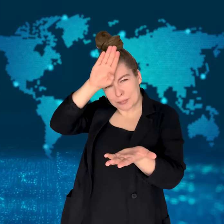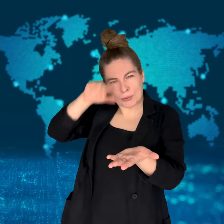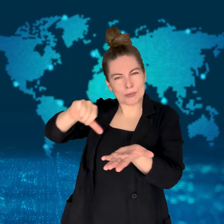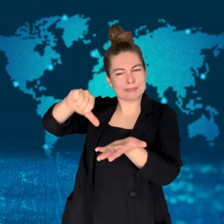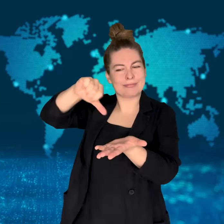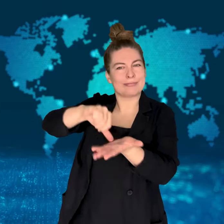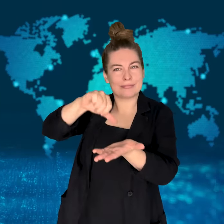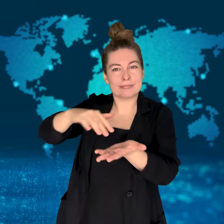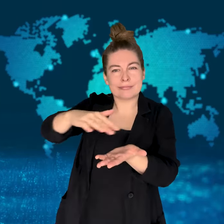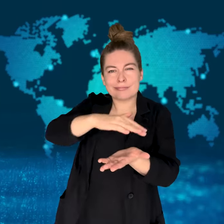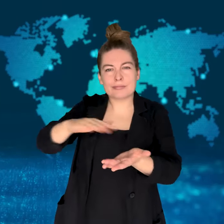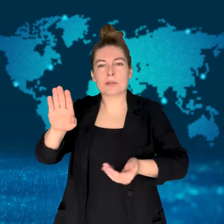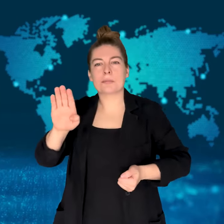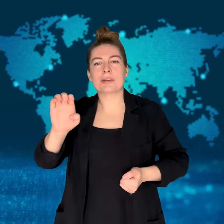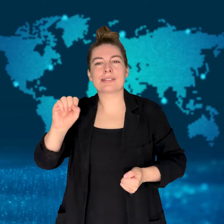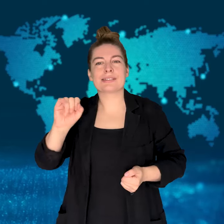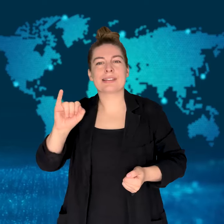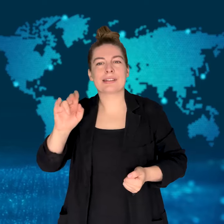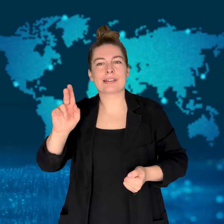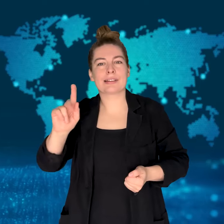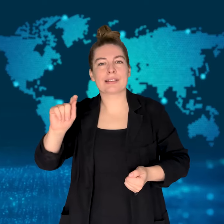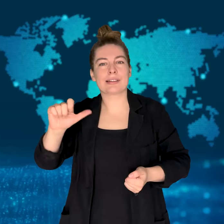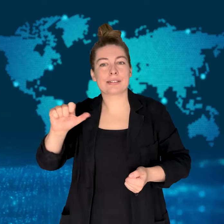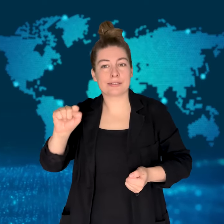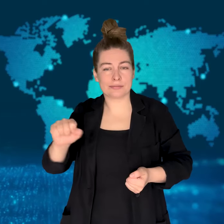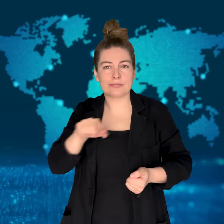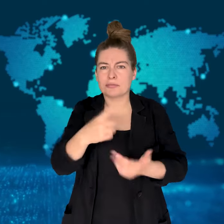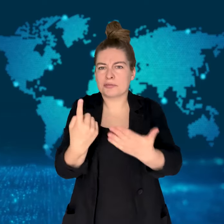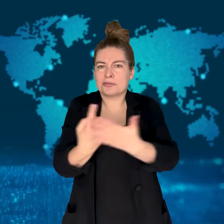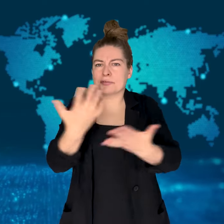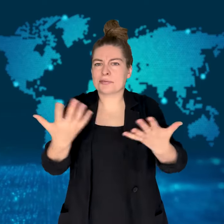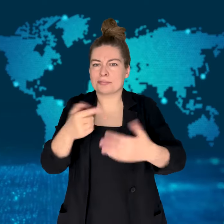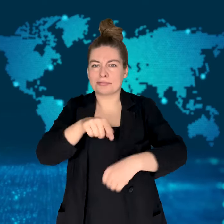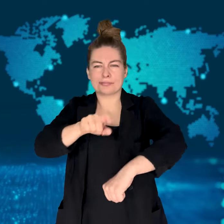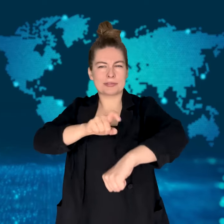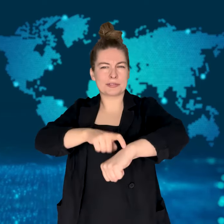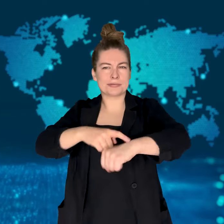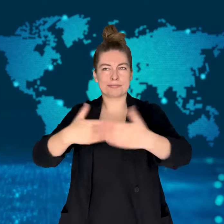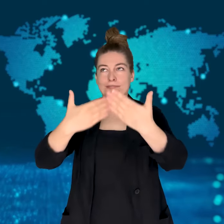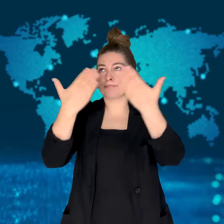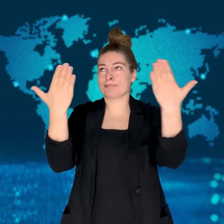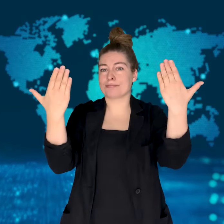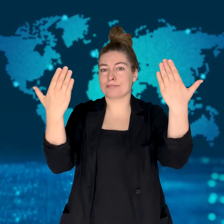the club in central Istanbul, in the Besiktas District.